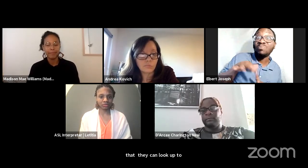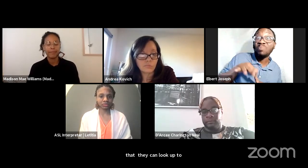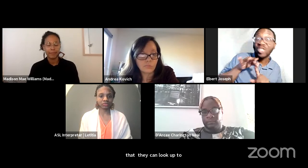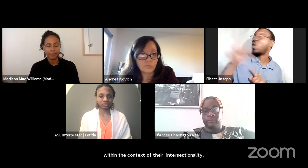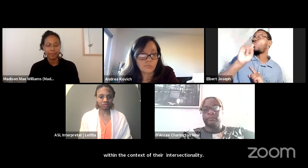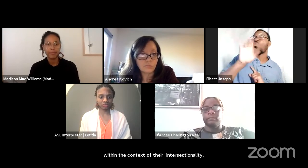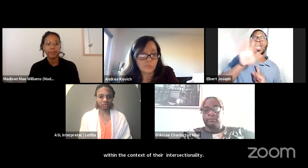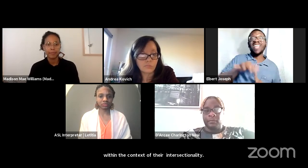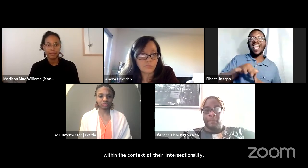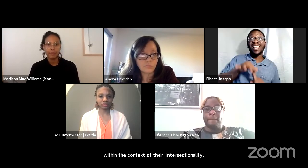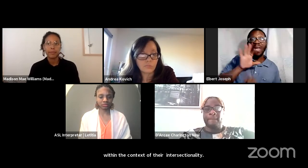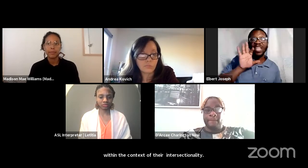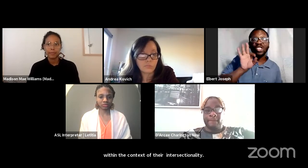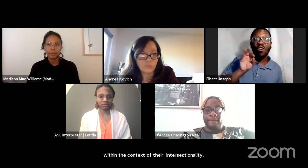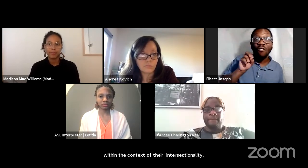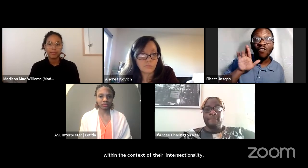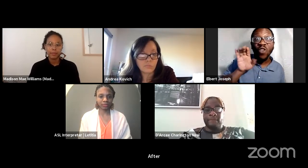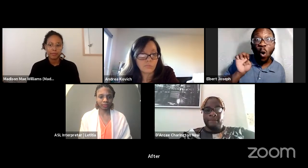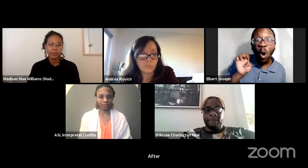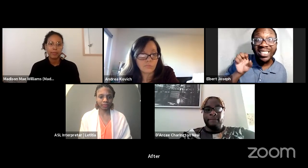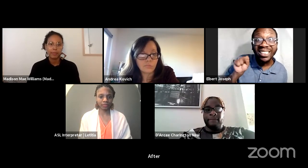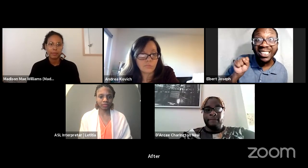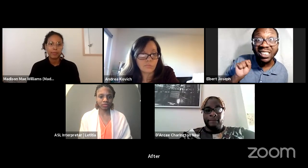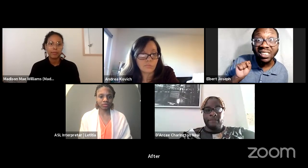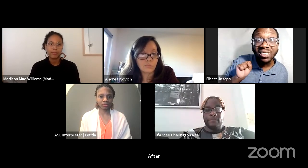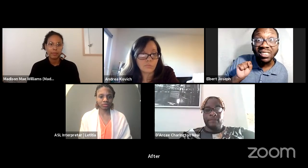In a sense it needs to be that we are not special.